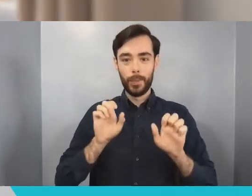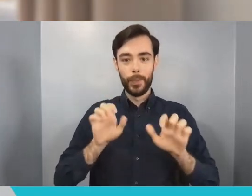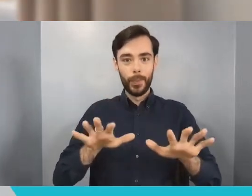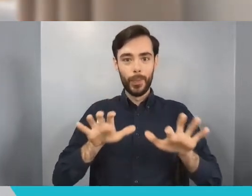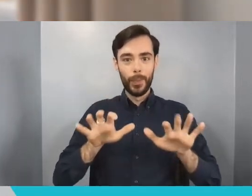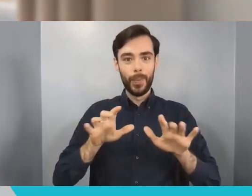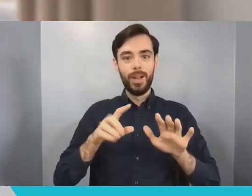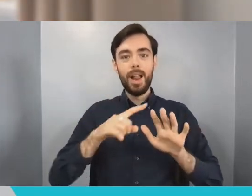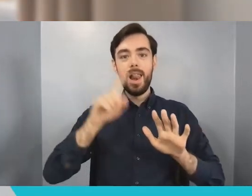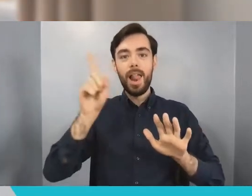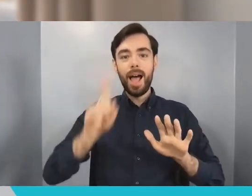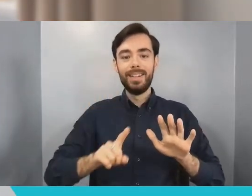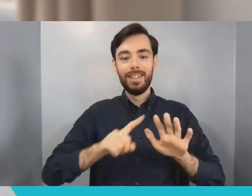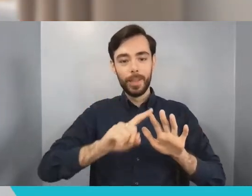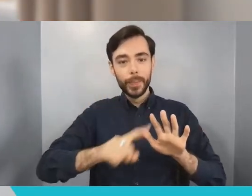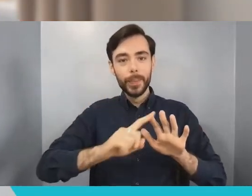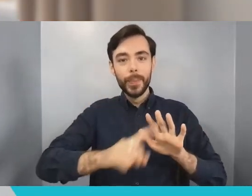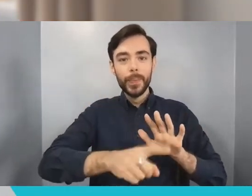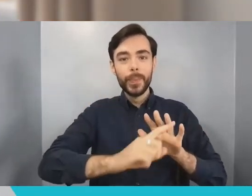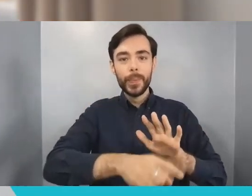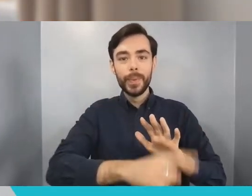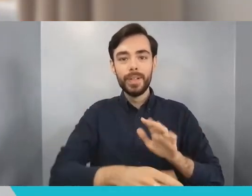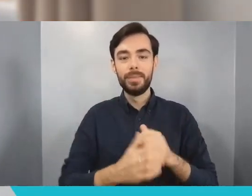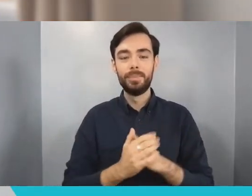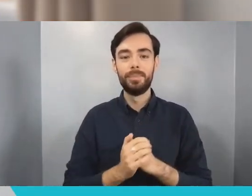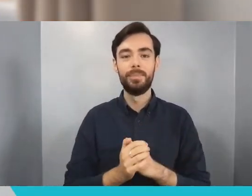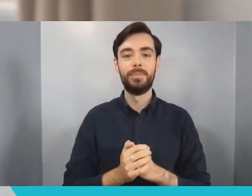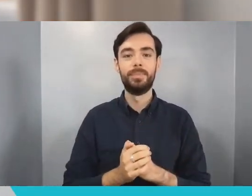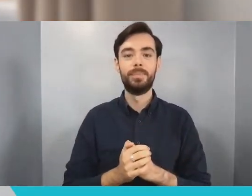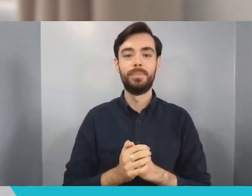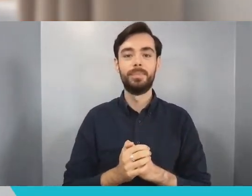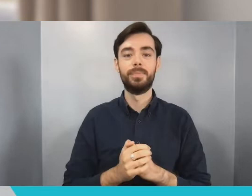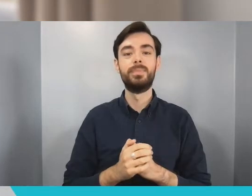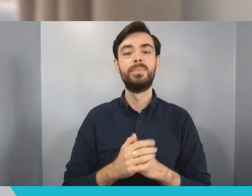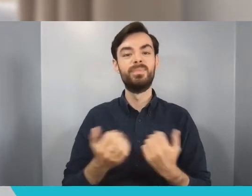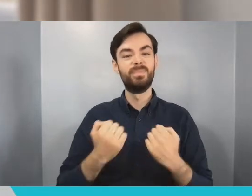come to the end of that research project. It didn't really work super well and I had